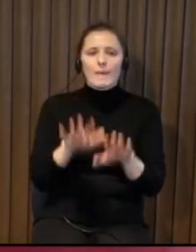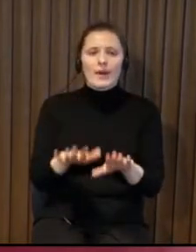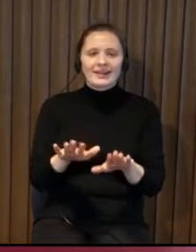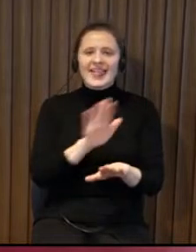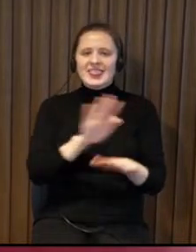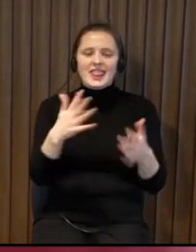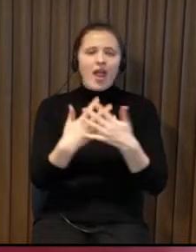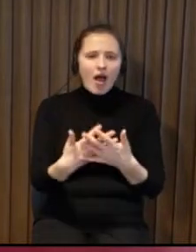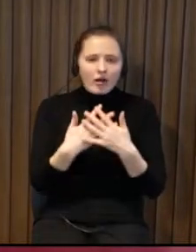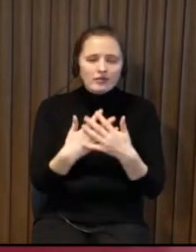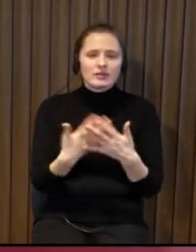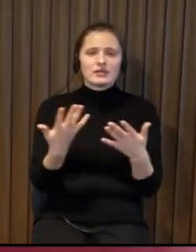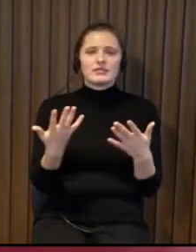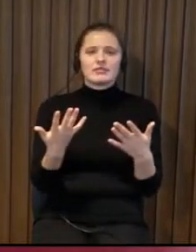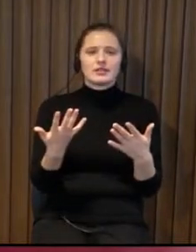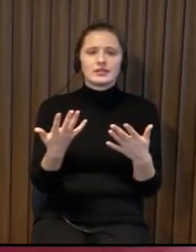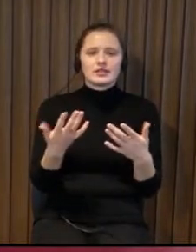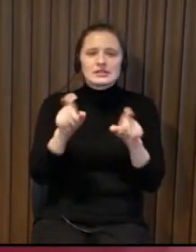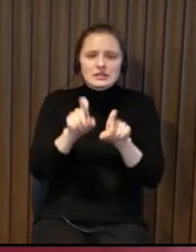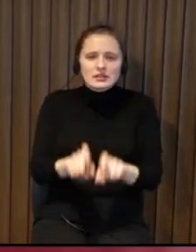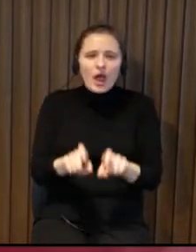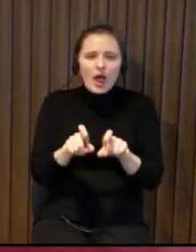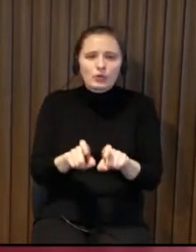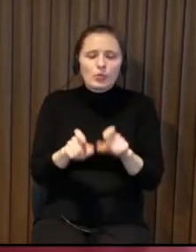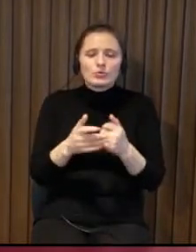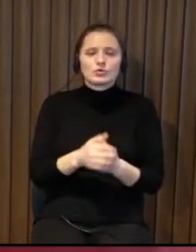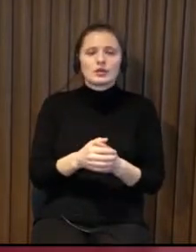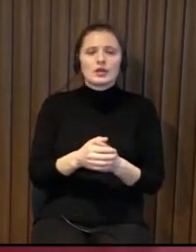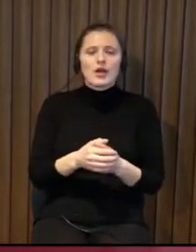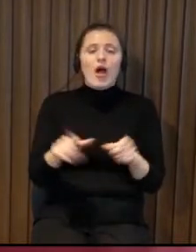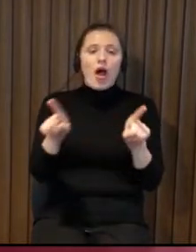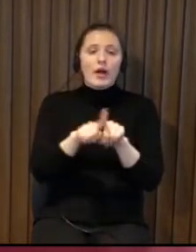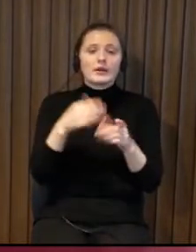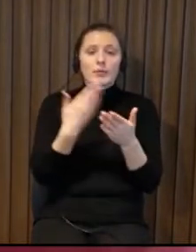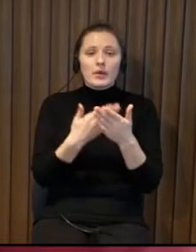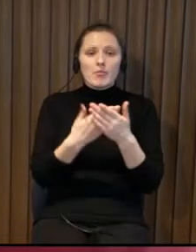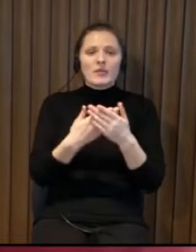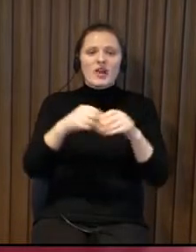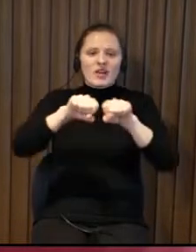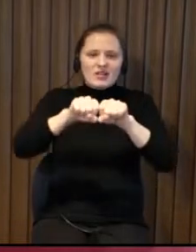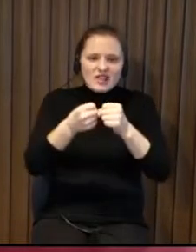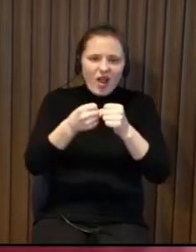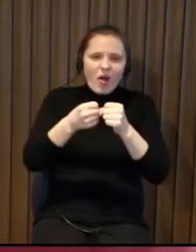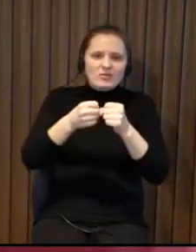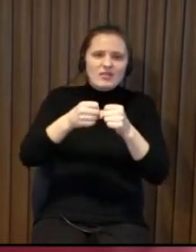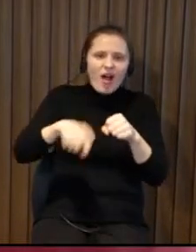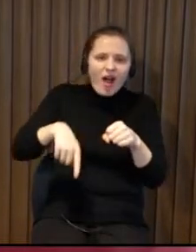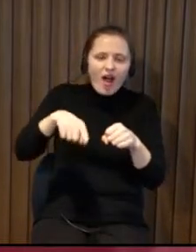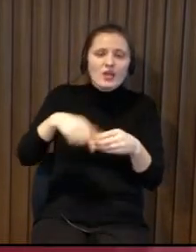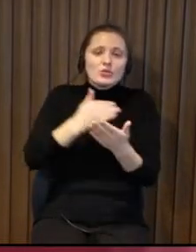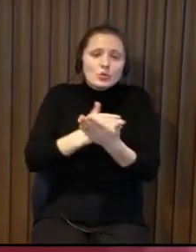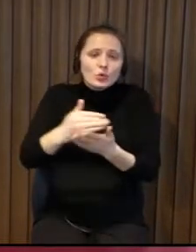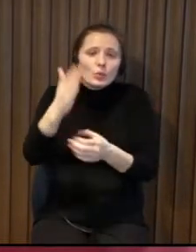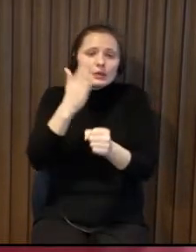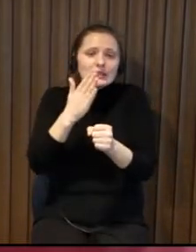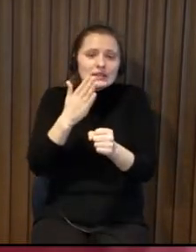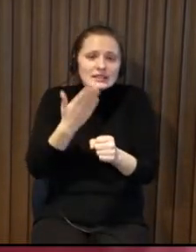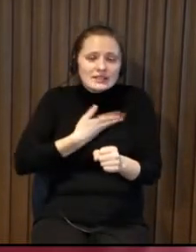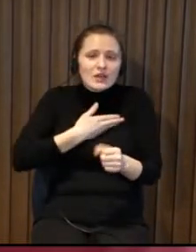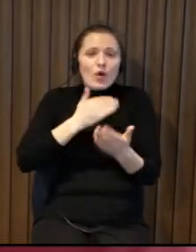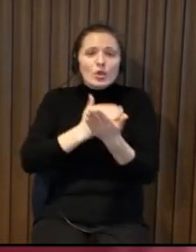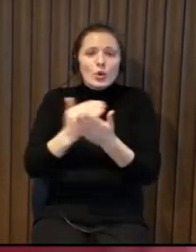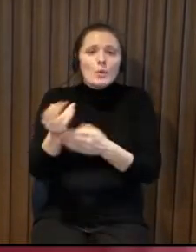prepared to prepare to remain at home sit at home and live all the time at home and also